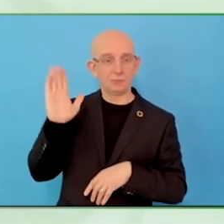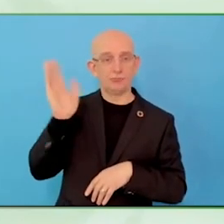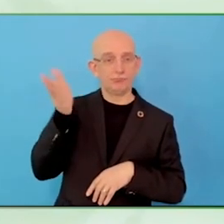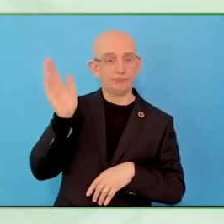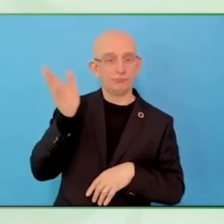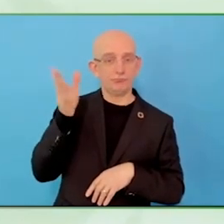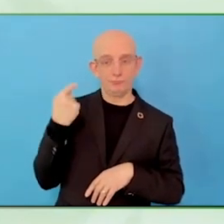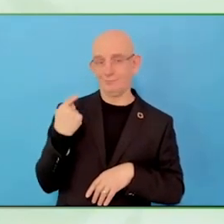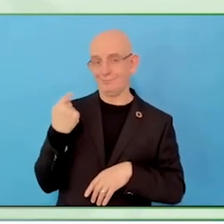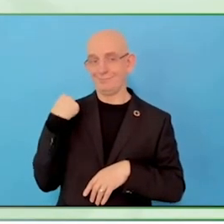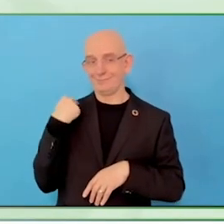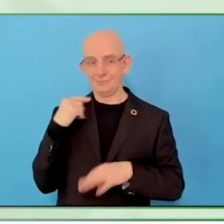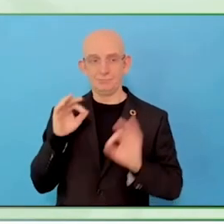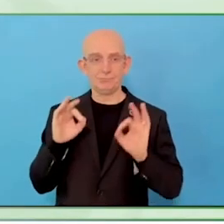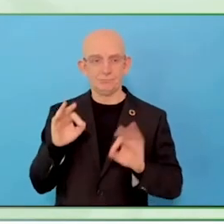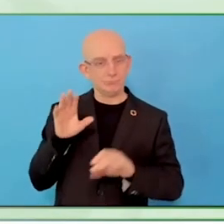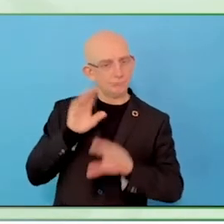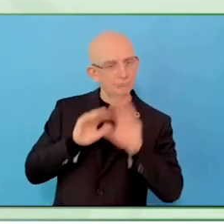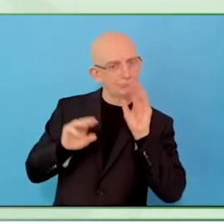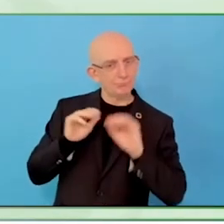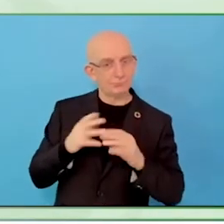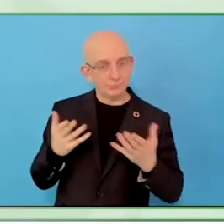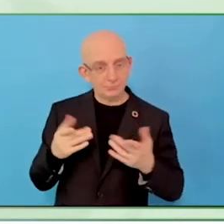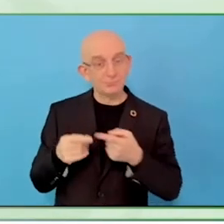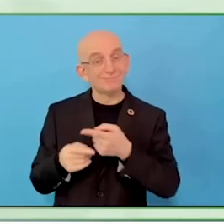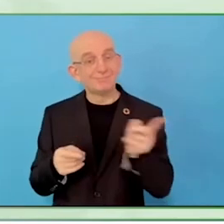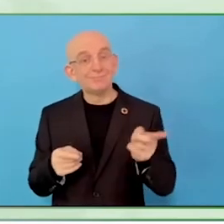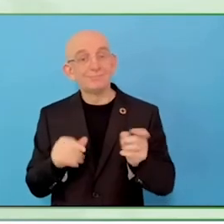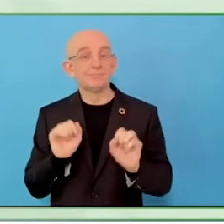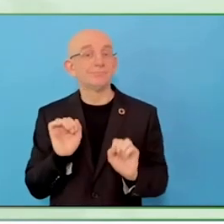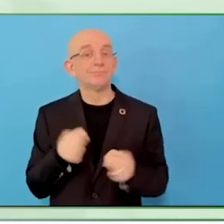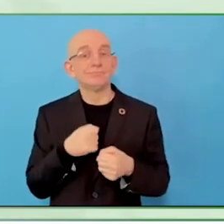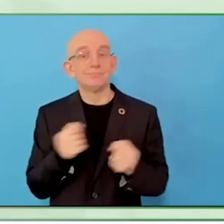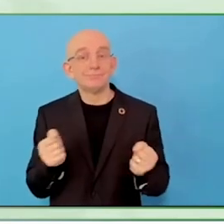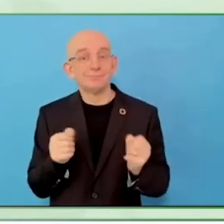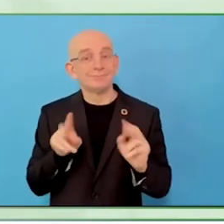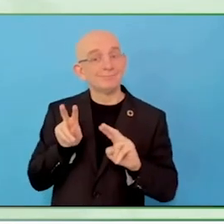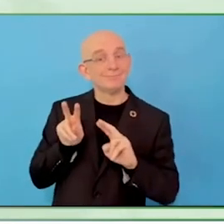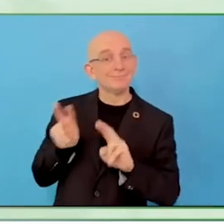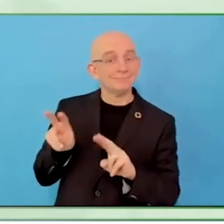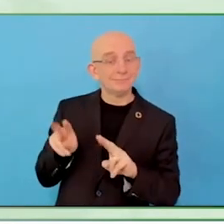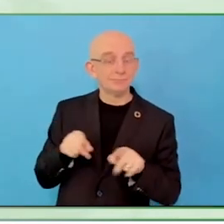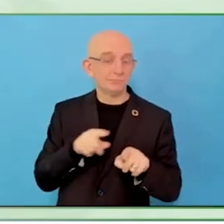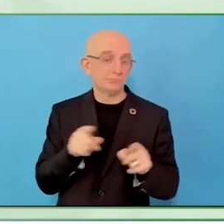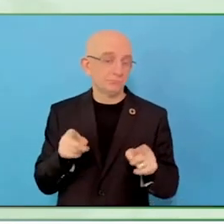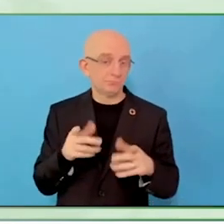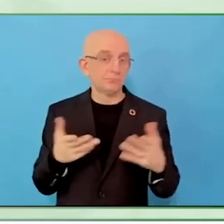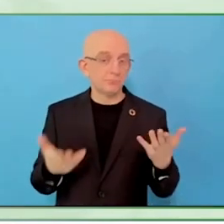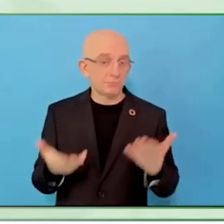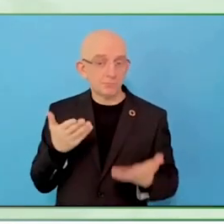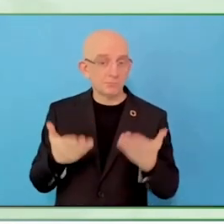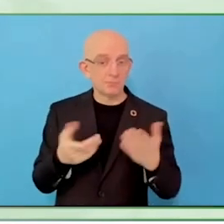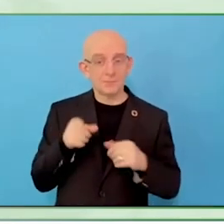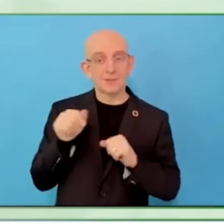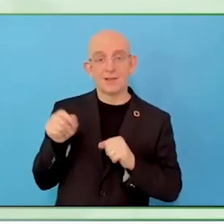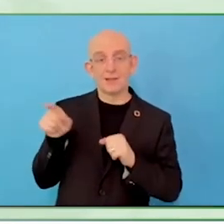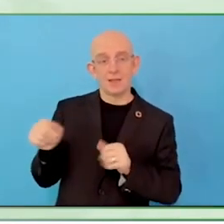You have a lot of best practices to share. How do we learn more? You see on the screen our QR code.